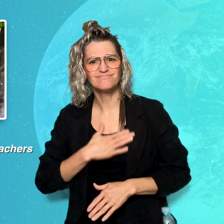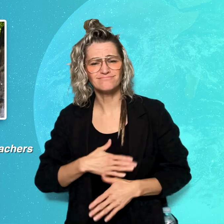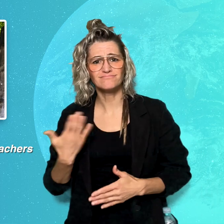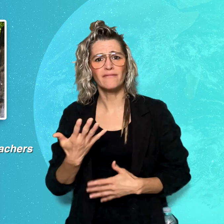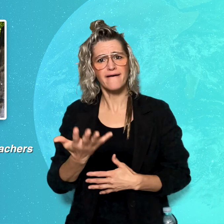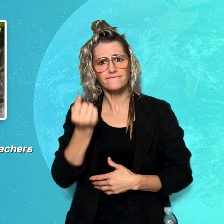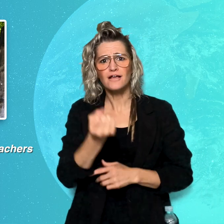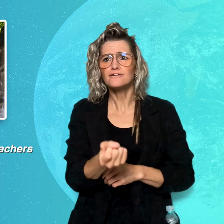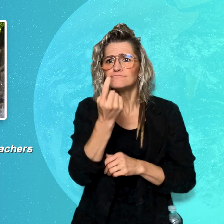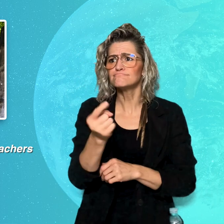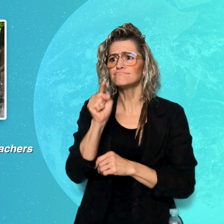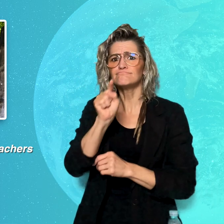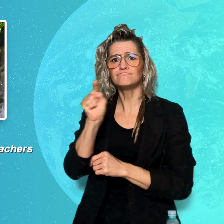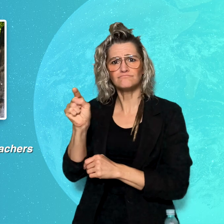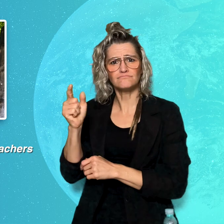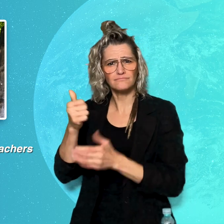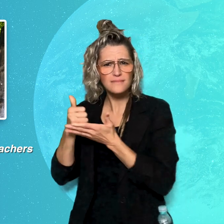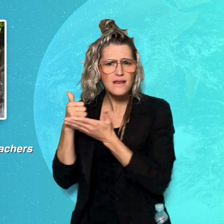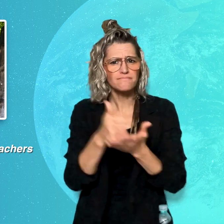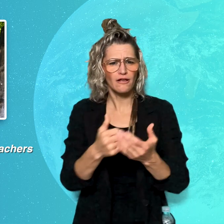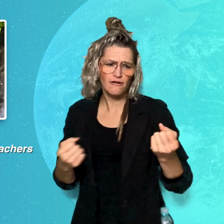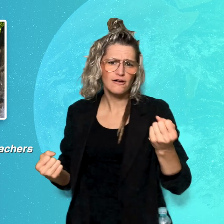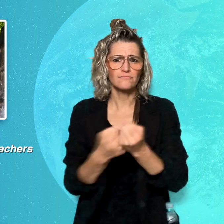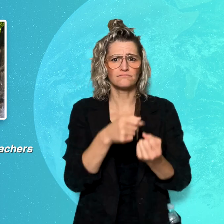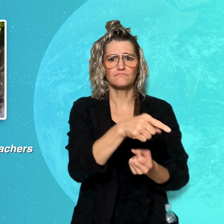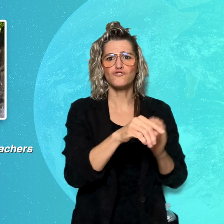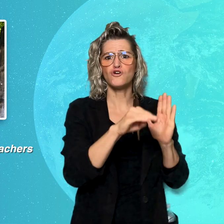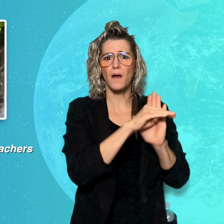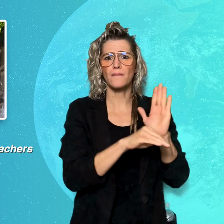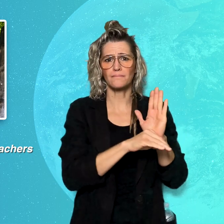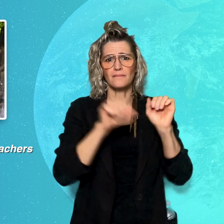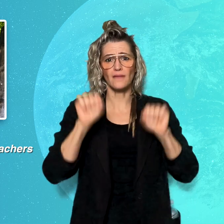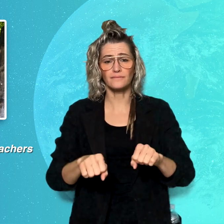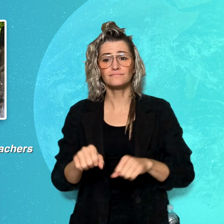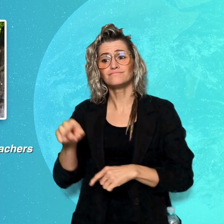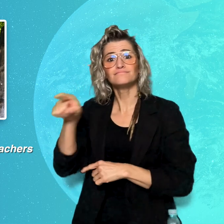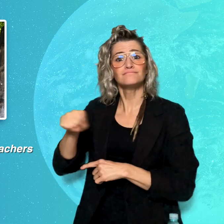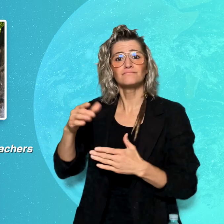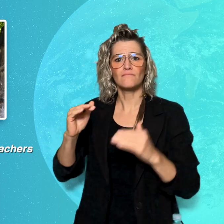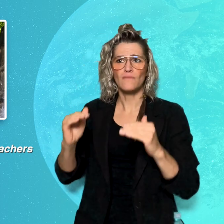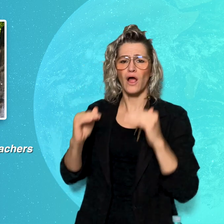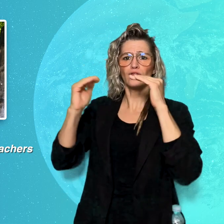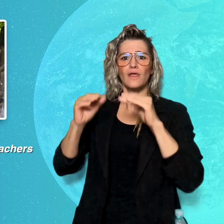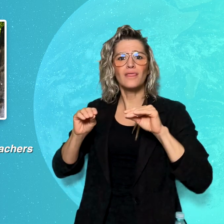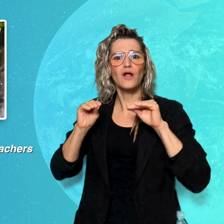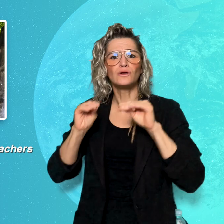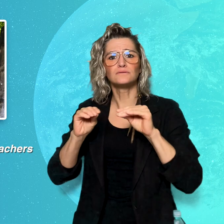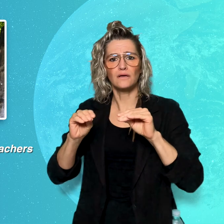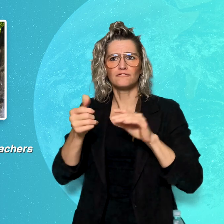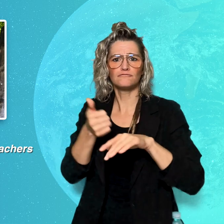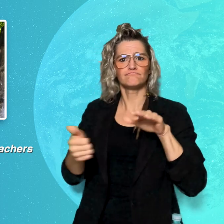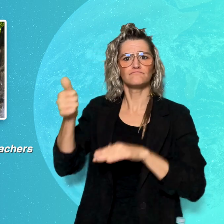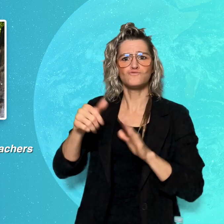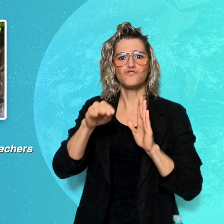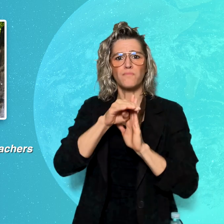received support from various sources, including the Higher Education